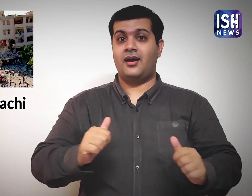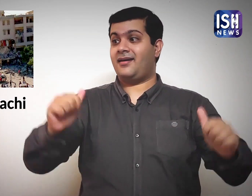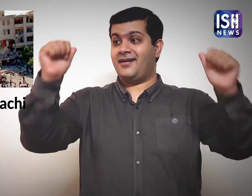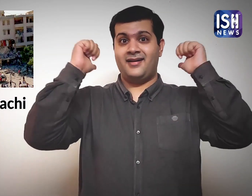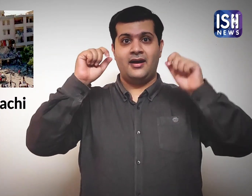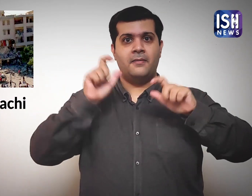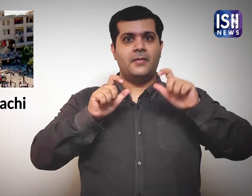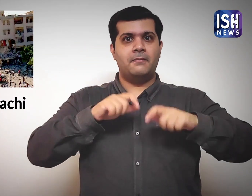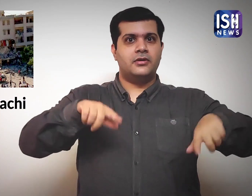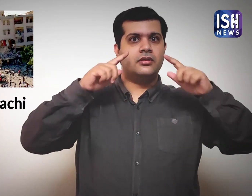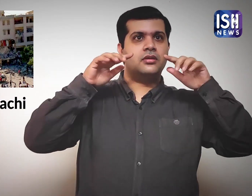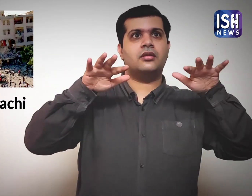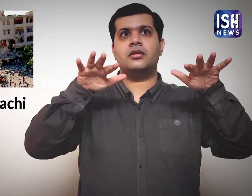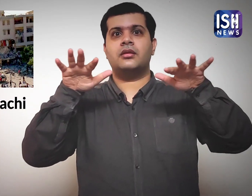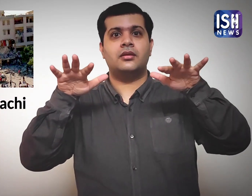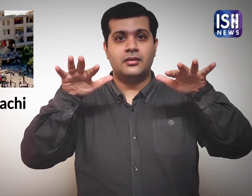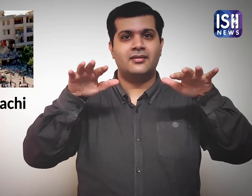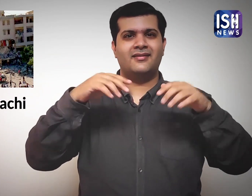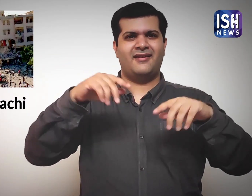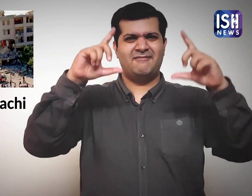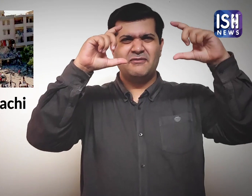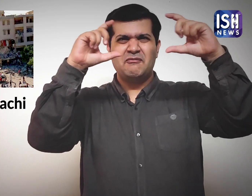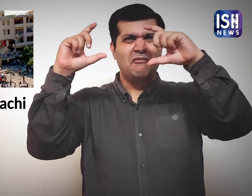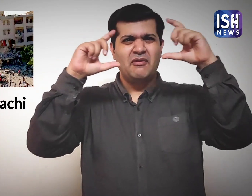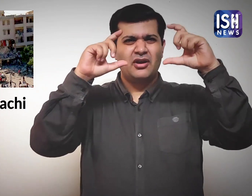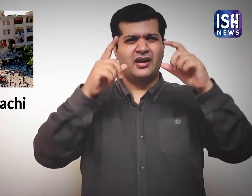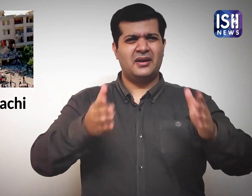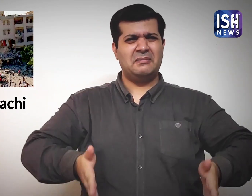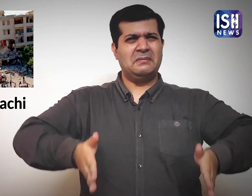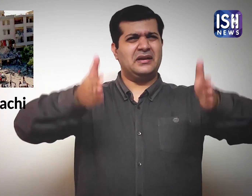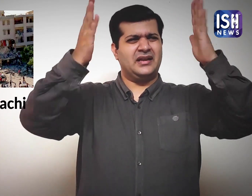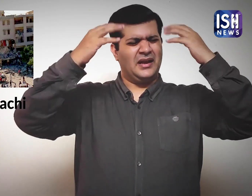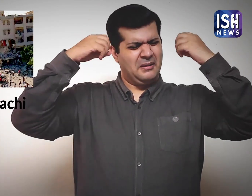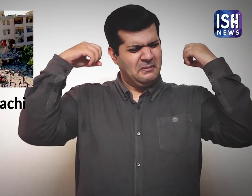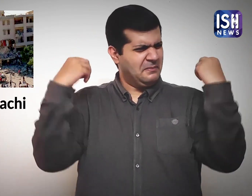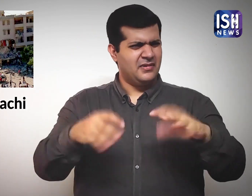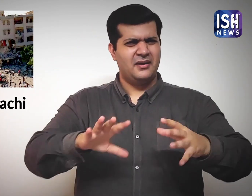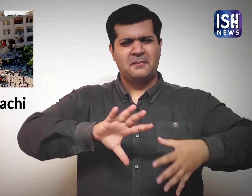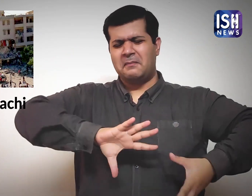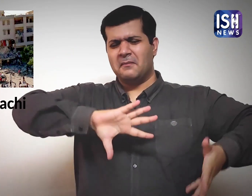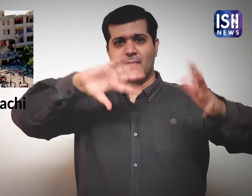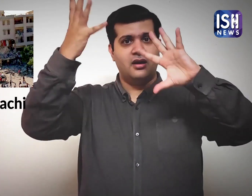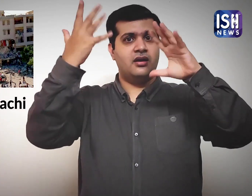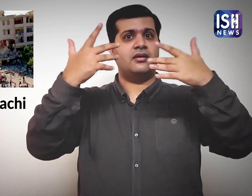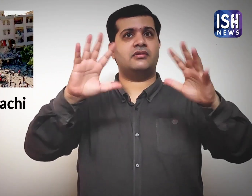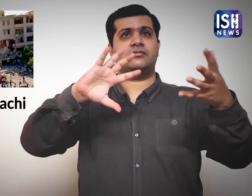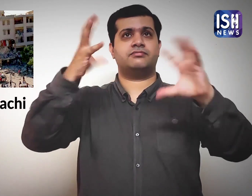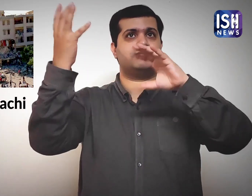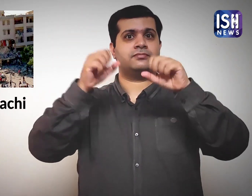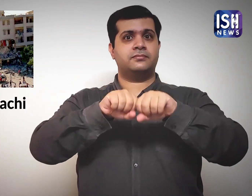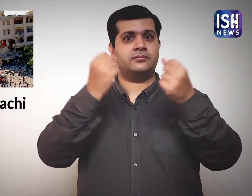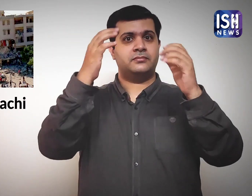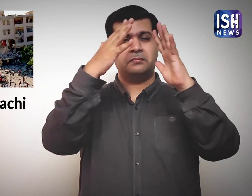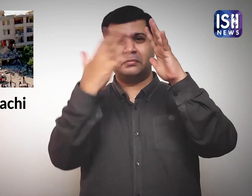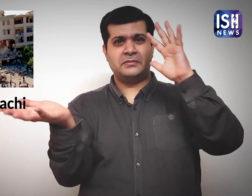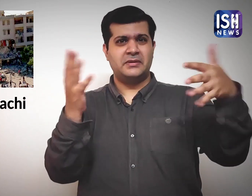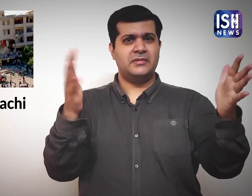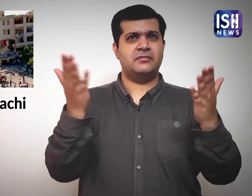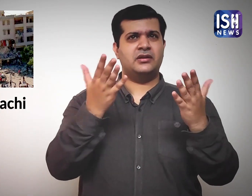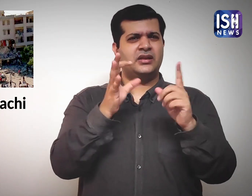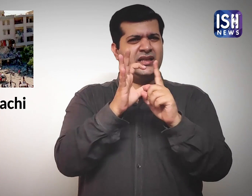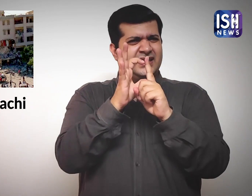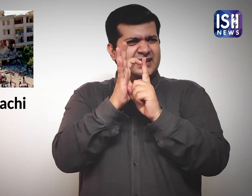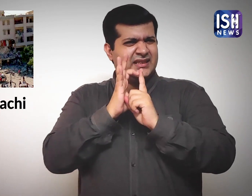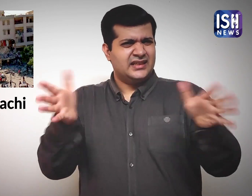Visuals and photographs showed the building was severely damaged.